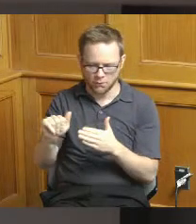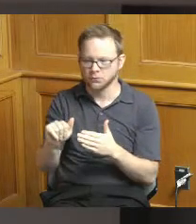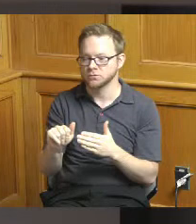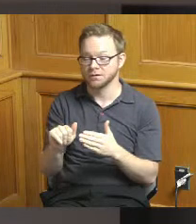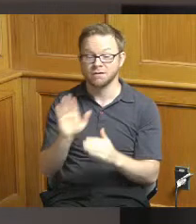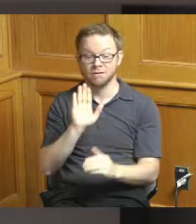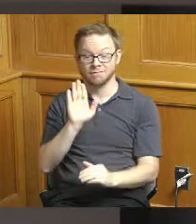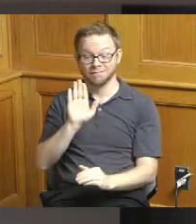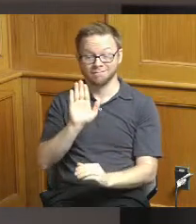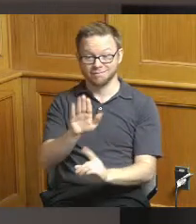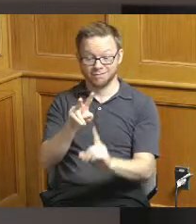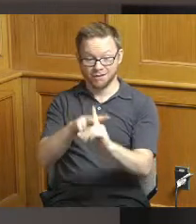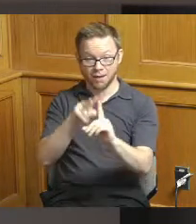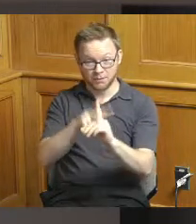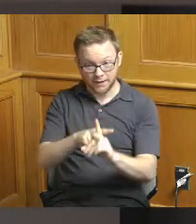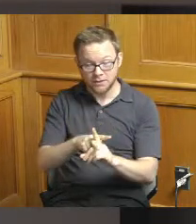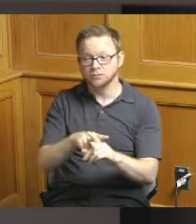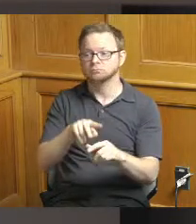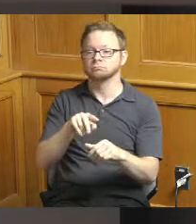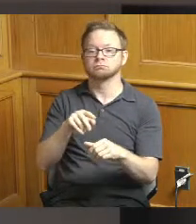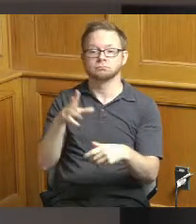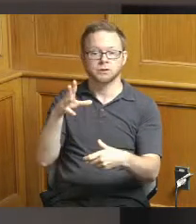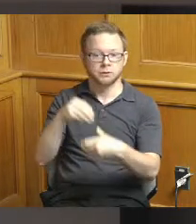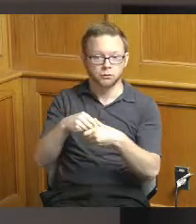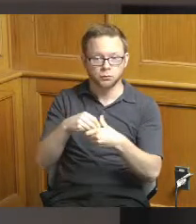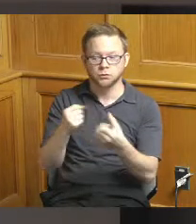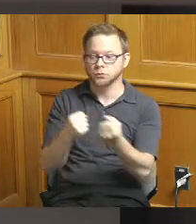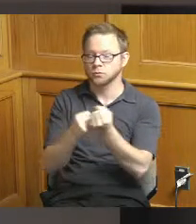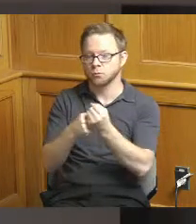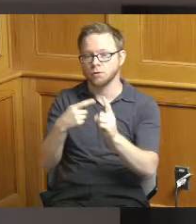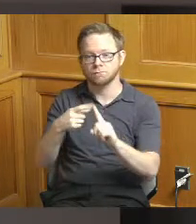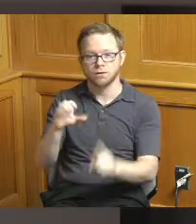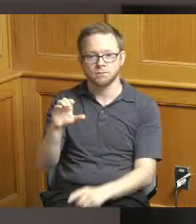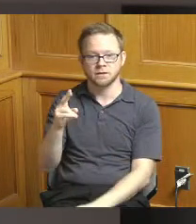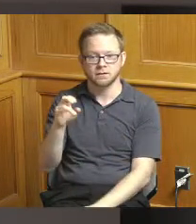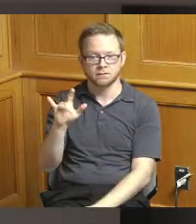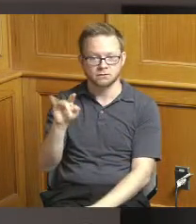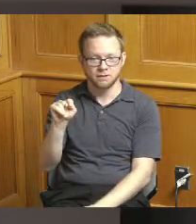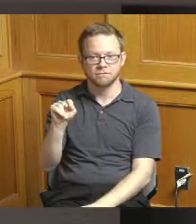support from the civic Cheviot business association 21 businesses indicating that